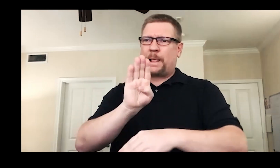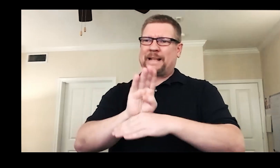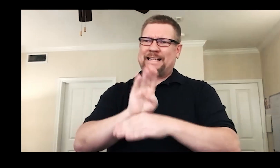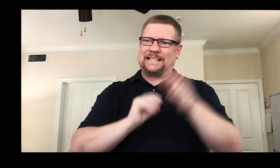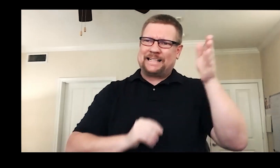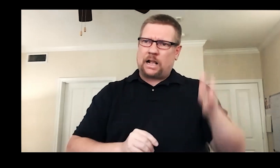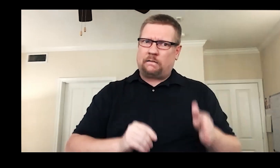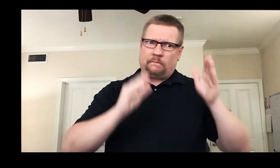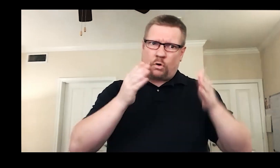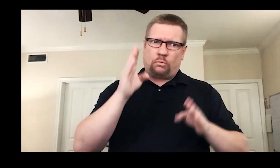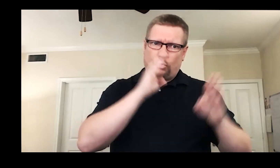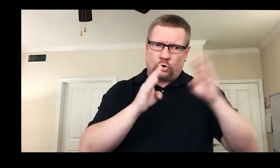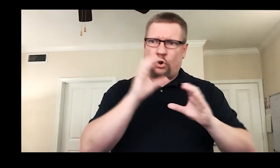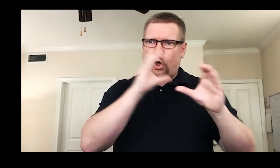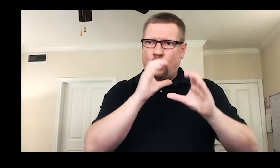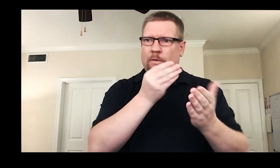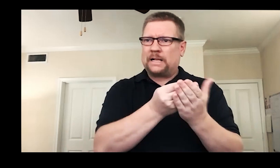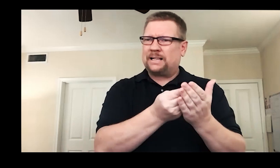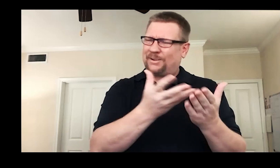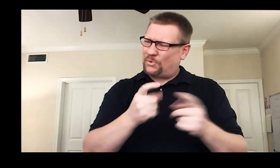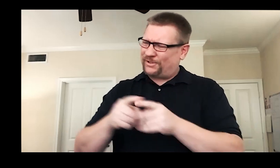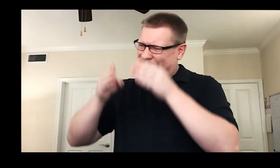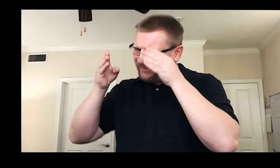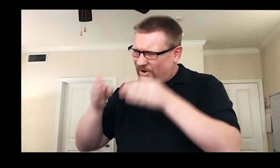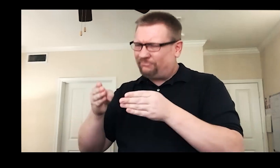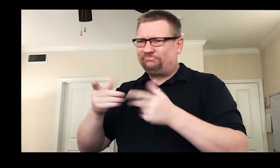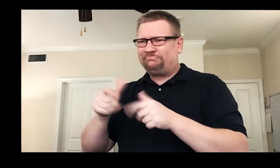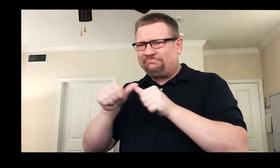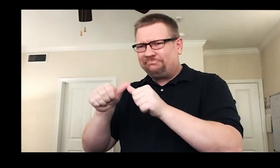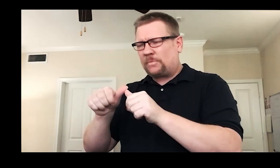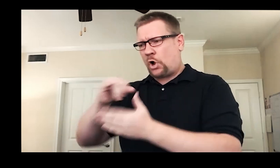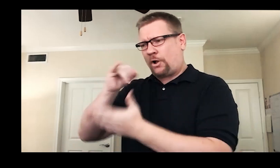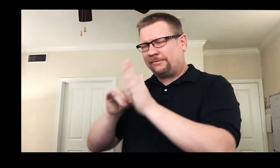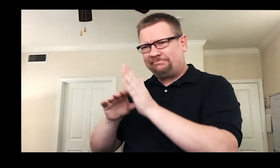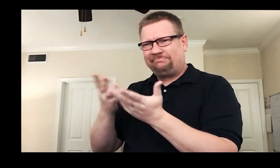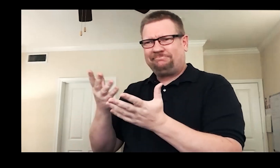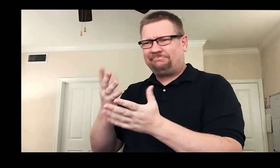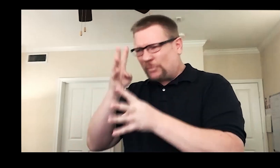and not concern ourselves with the business side of things like looking for funding. By